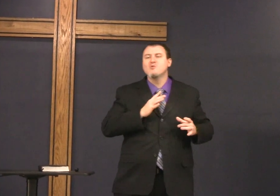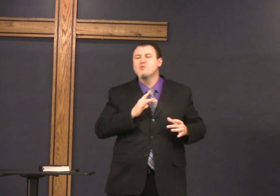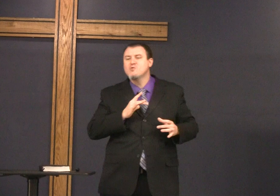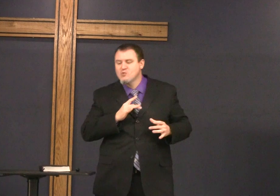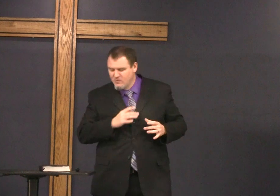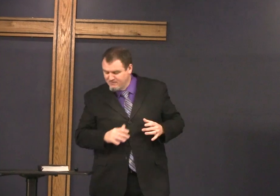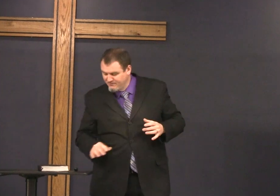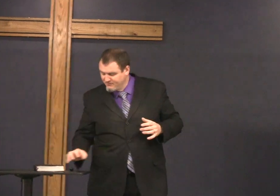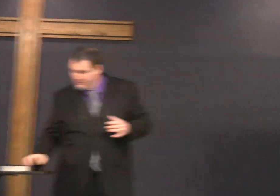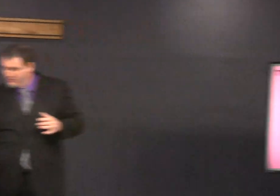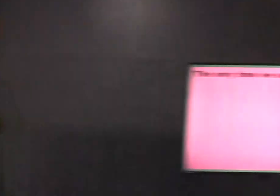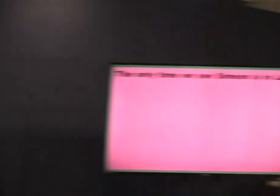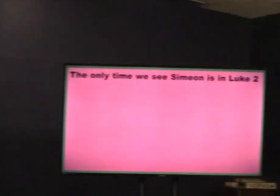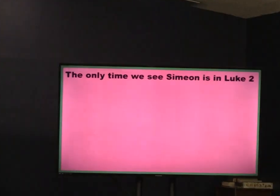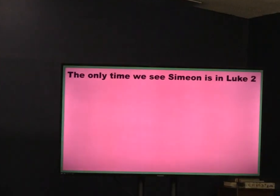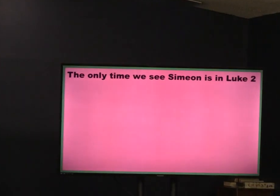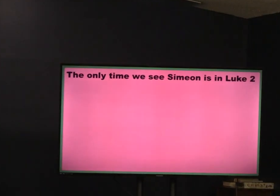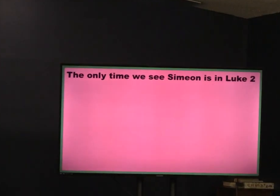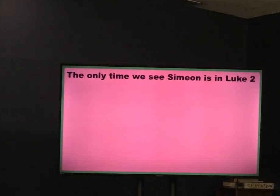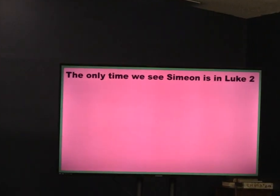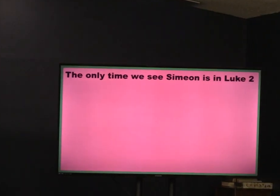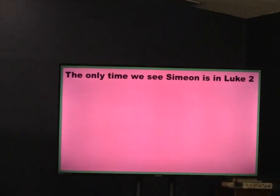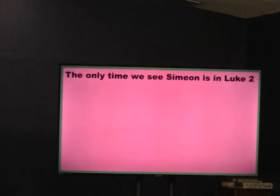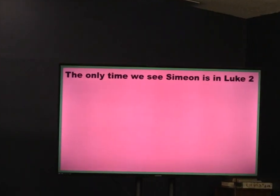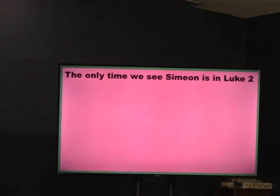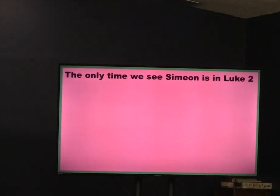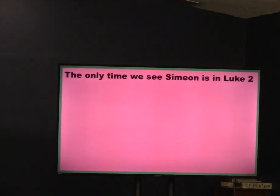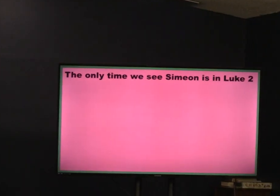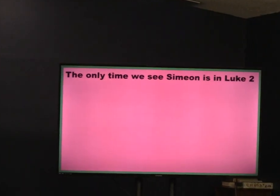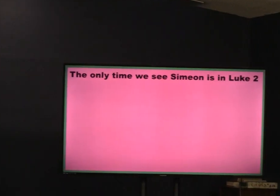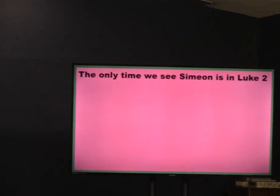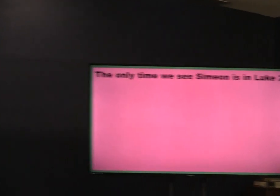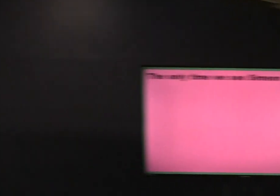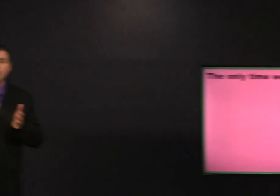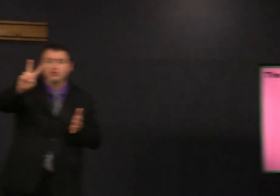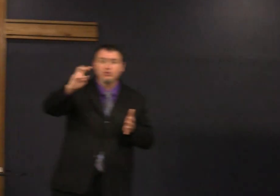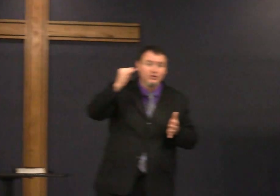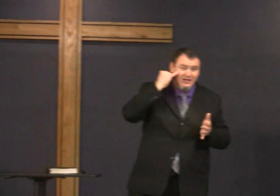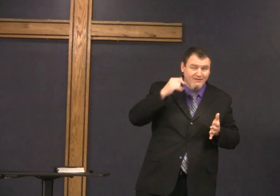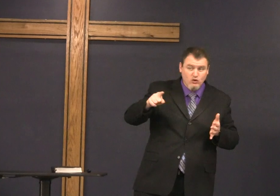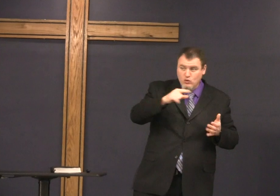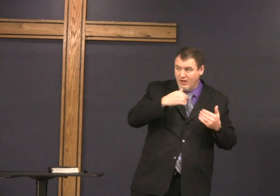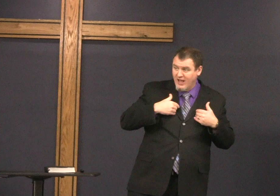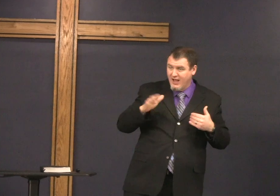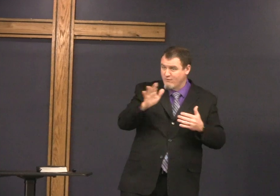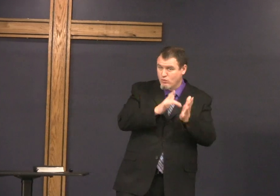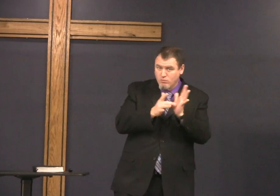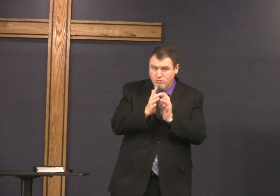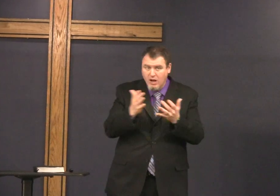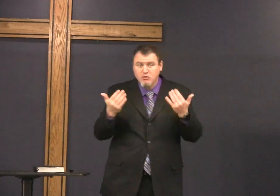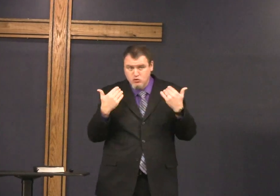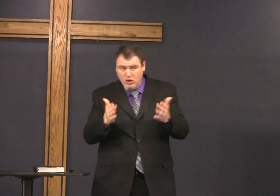so let me give you some information about Simeon so we find in Luke Chapter 2 if